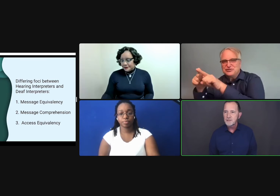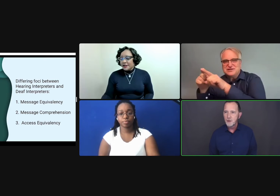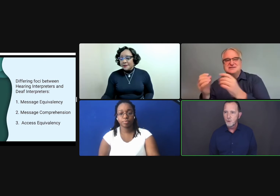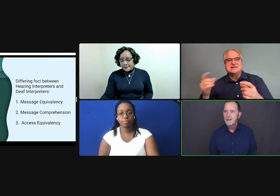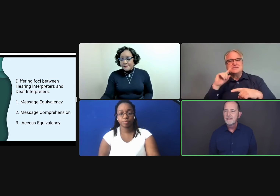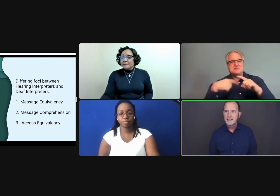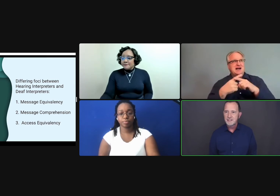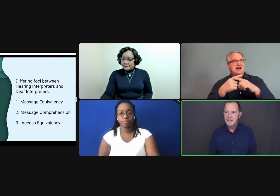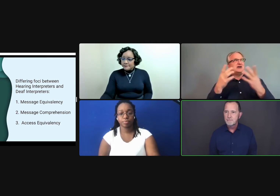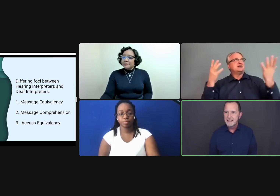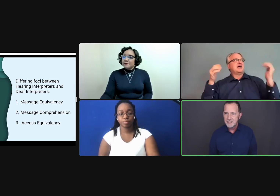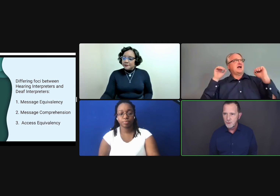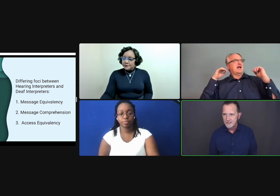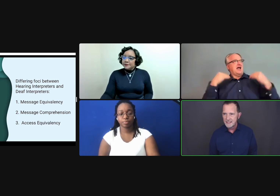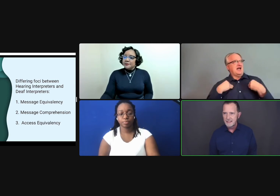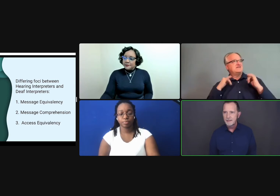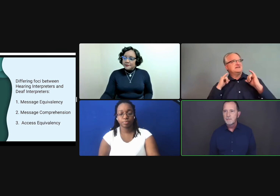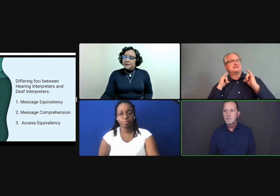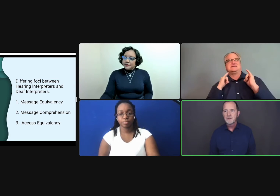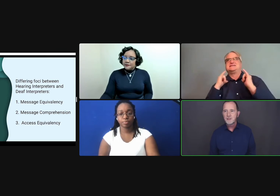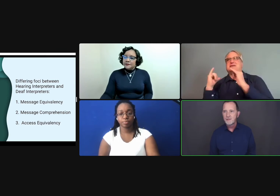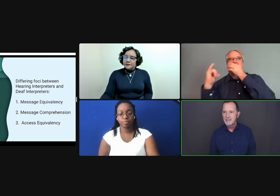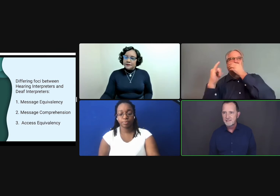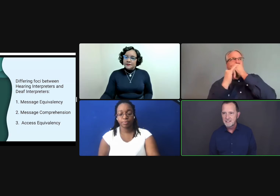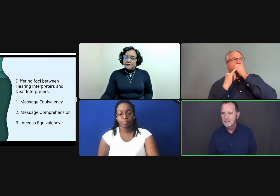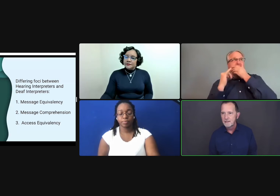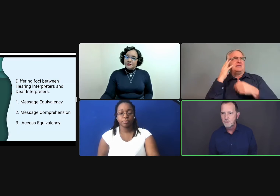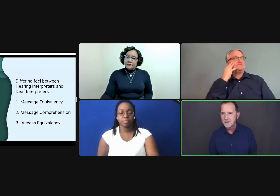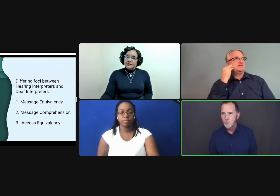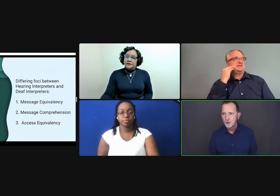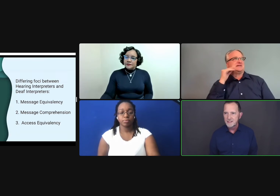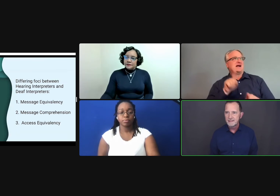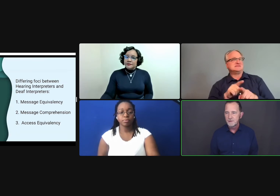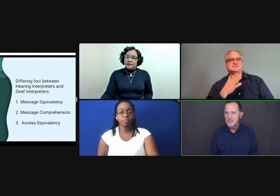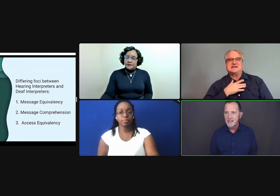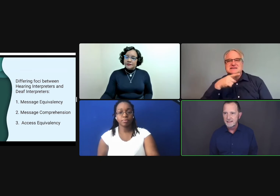so than just message equivalency, more so than just delivering the words or the signs